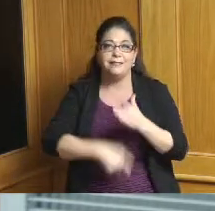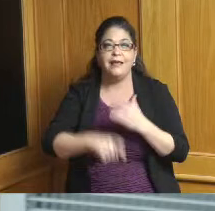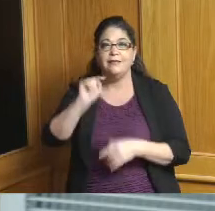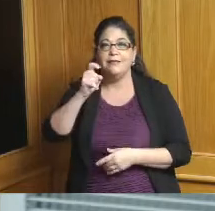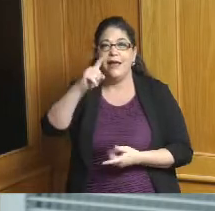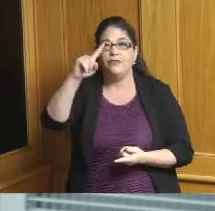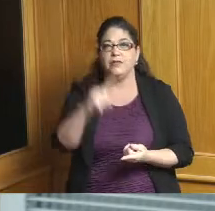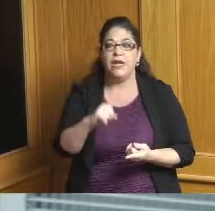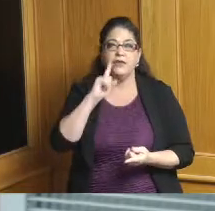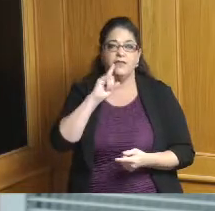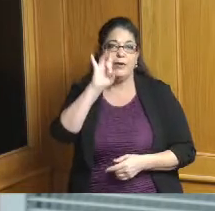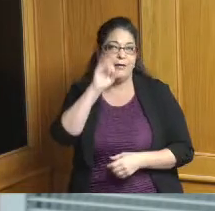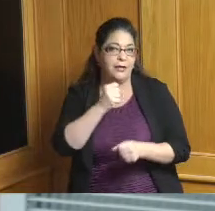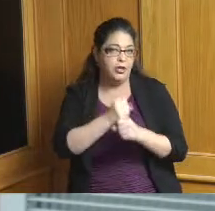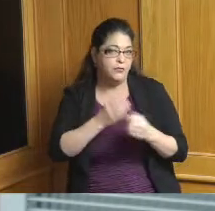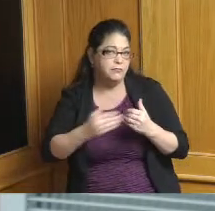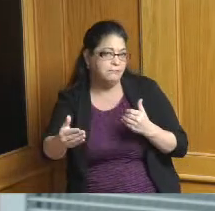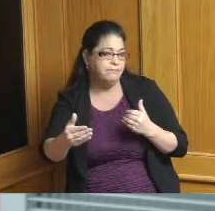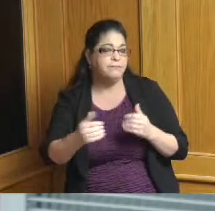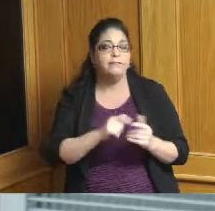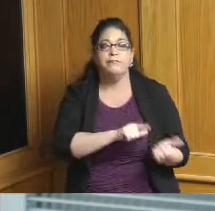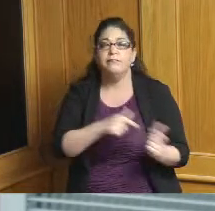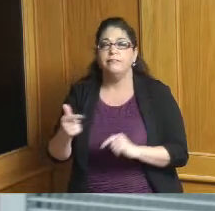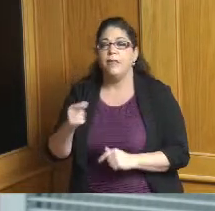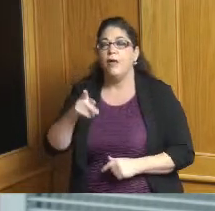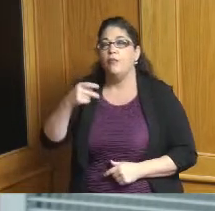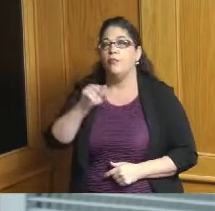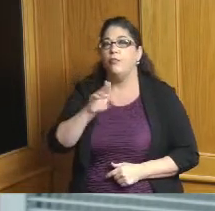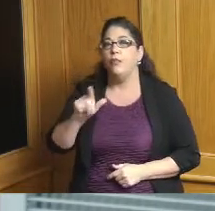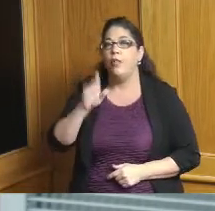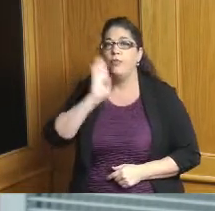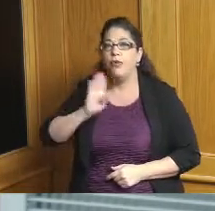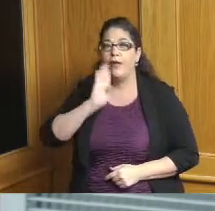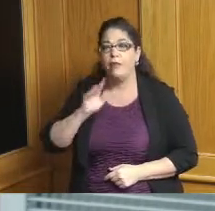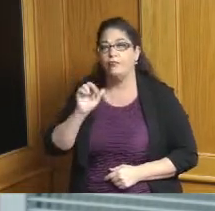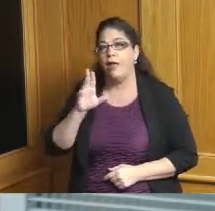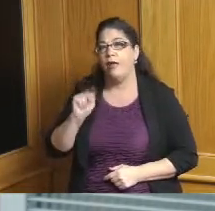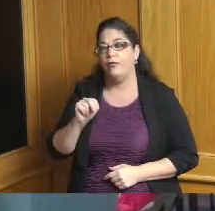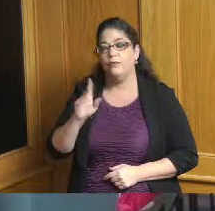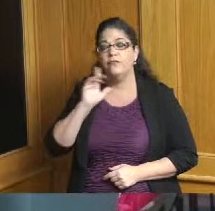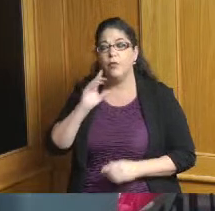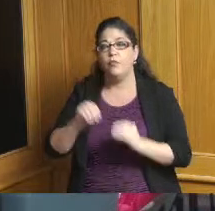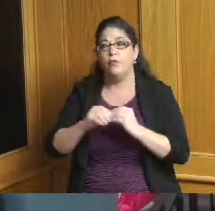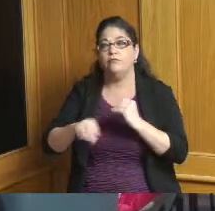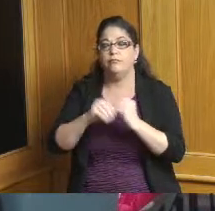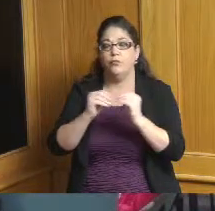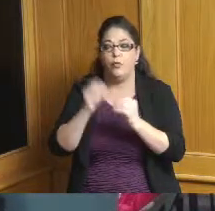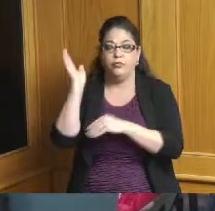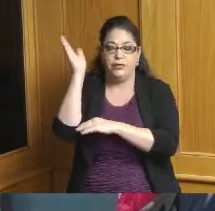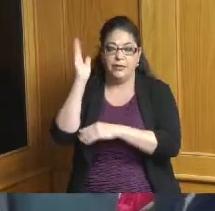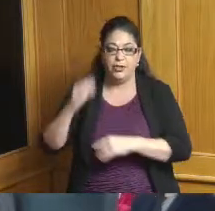going to turn over to Paul Brum to give you a presentation with more details on the project